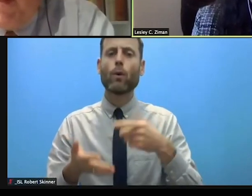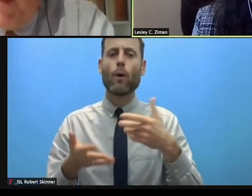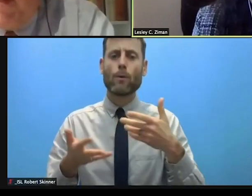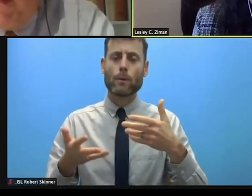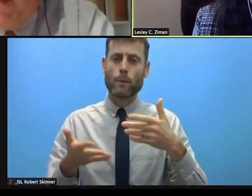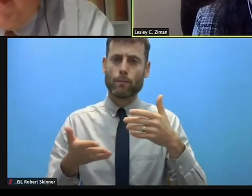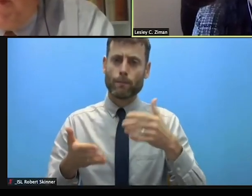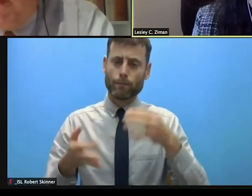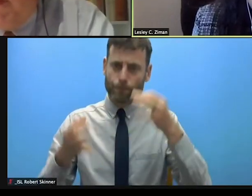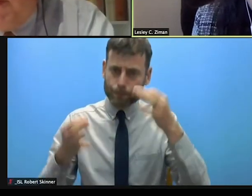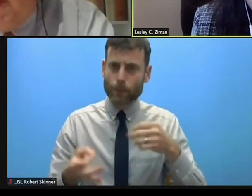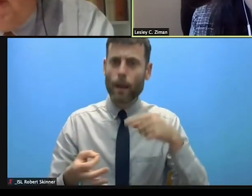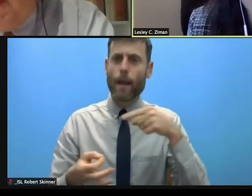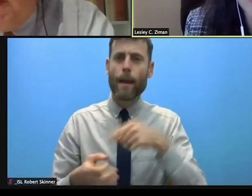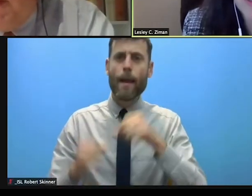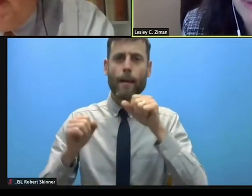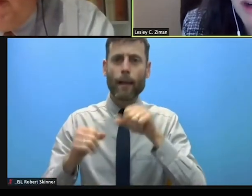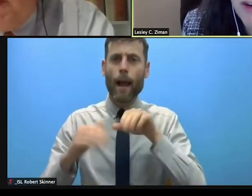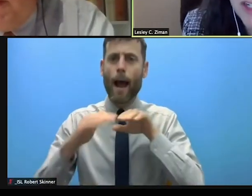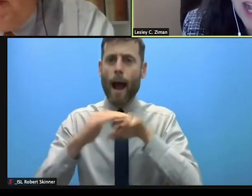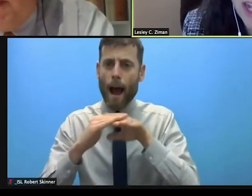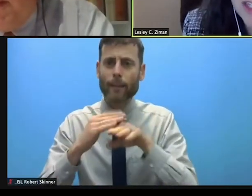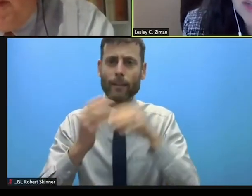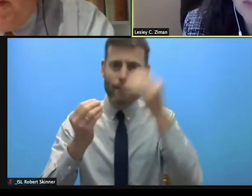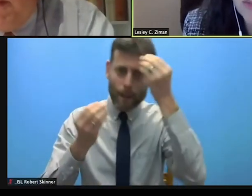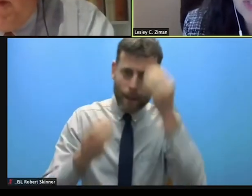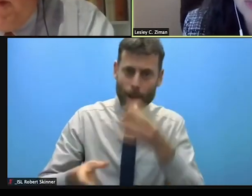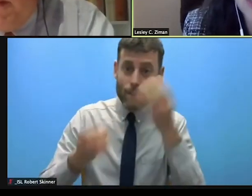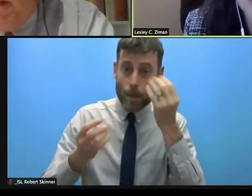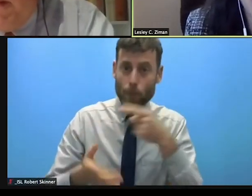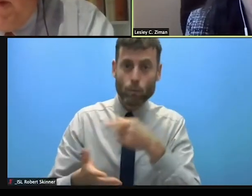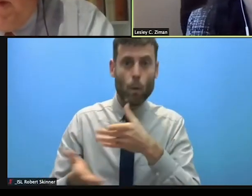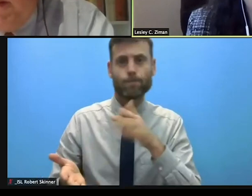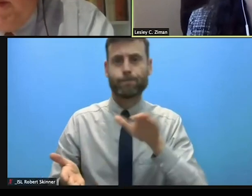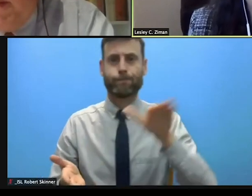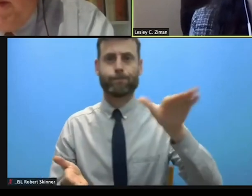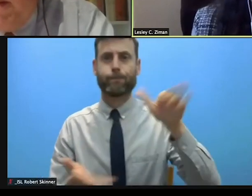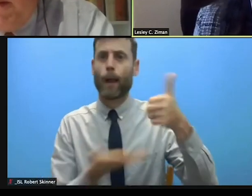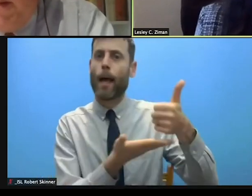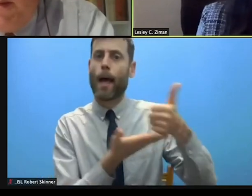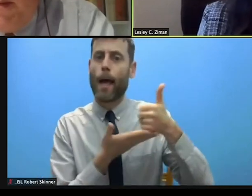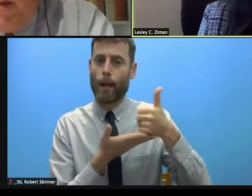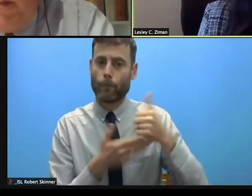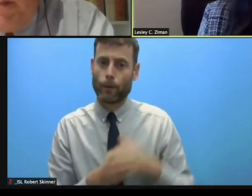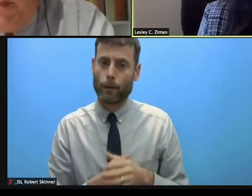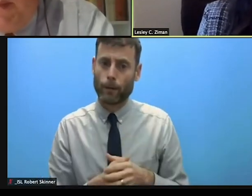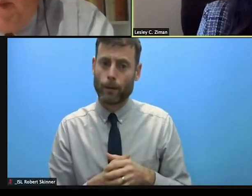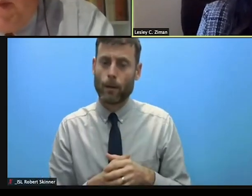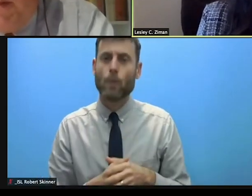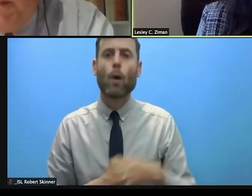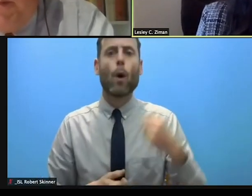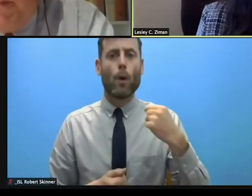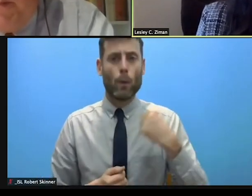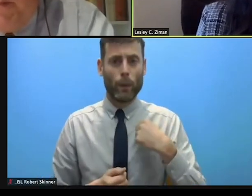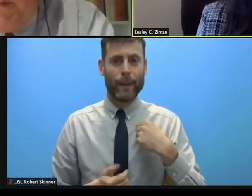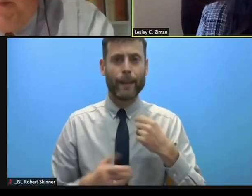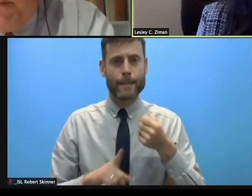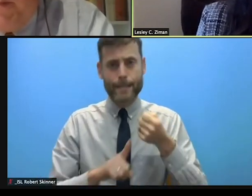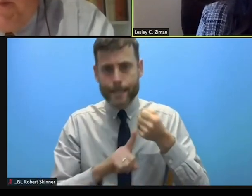but we do urge the entire community to prioritize, advocate and resource and to build best practices